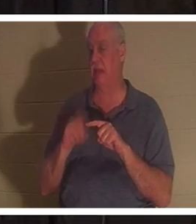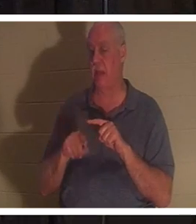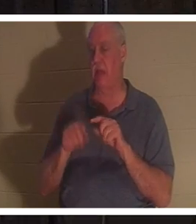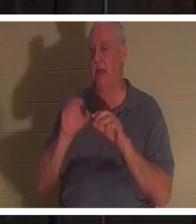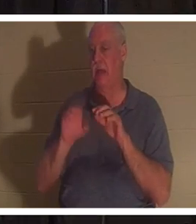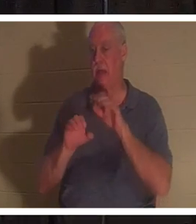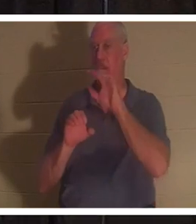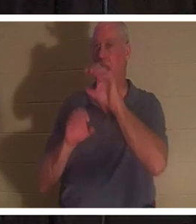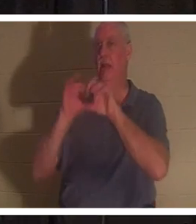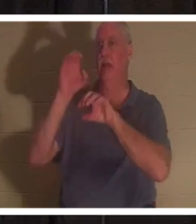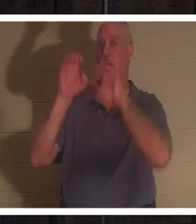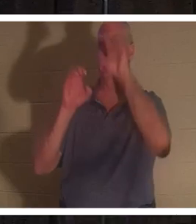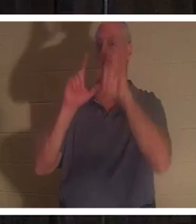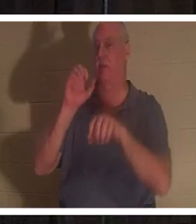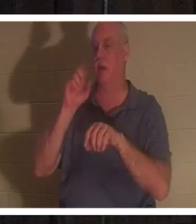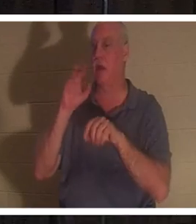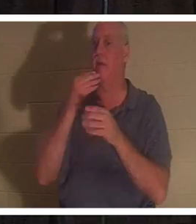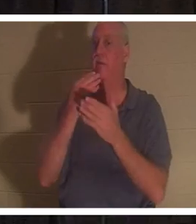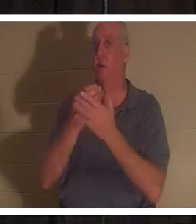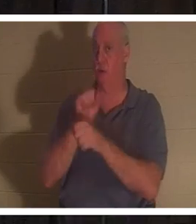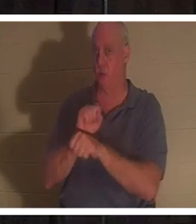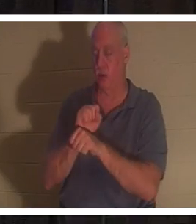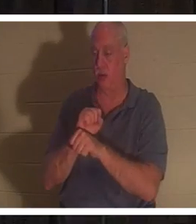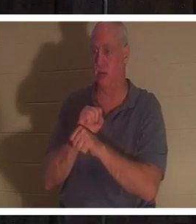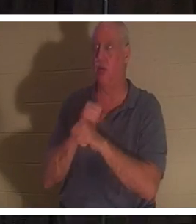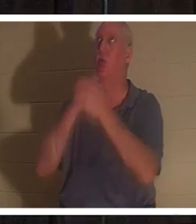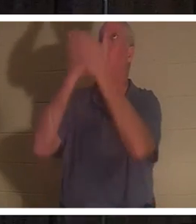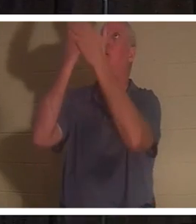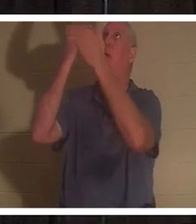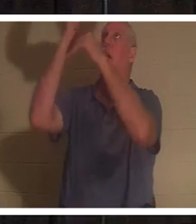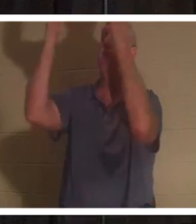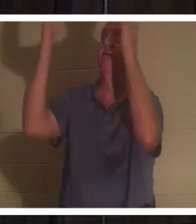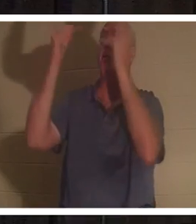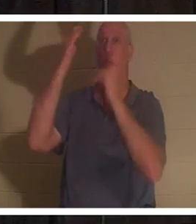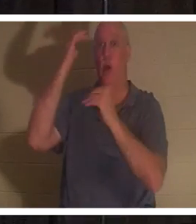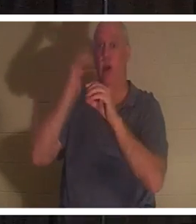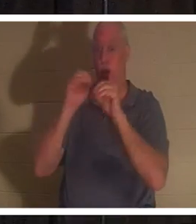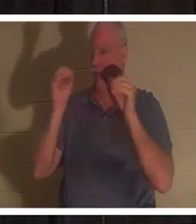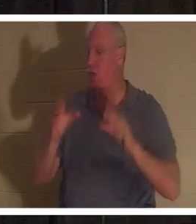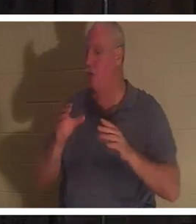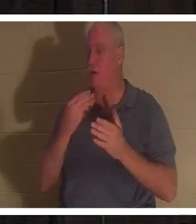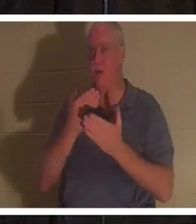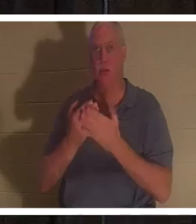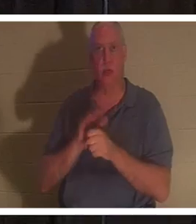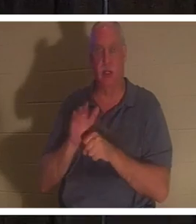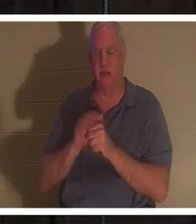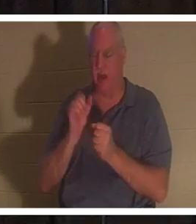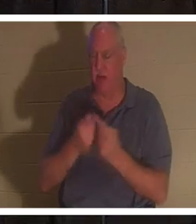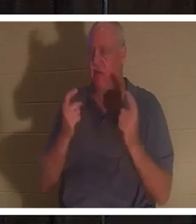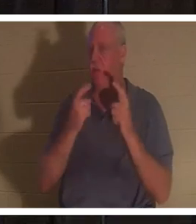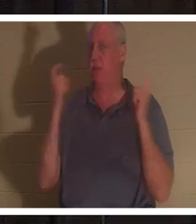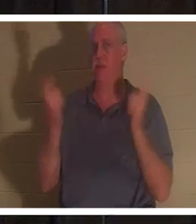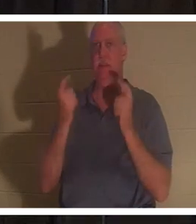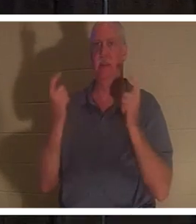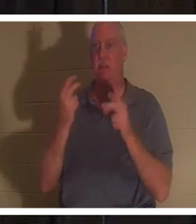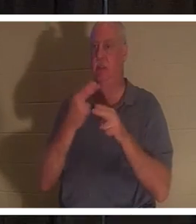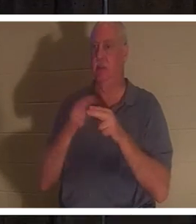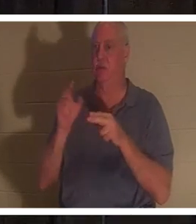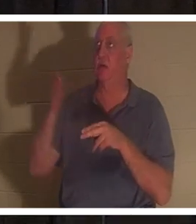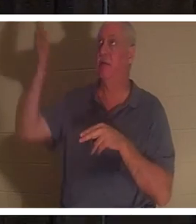because none of us are good enough. All have sinned and fallen short of the glory of God. But God in